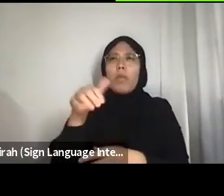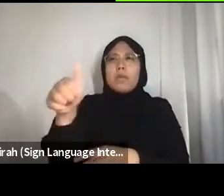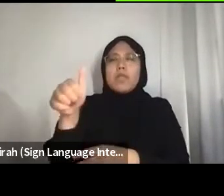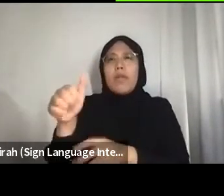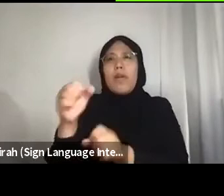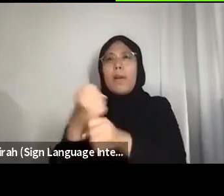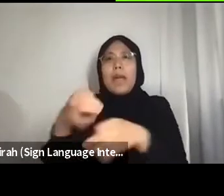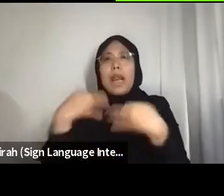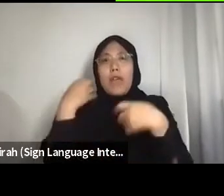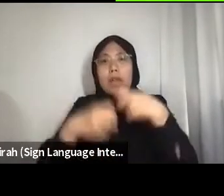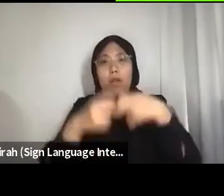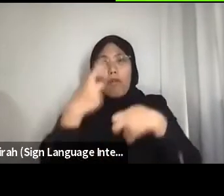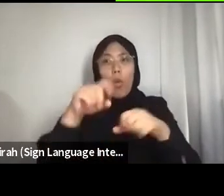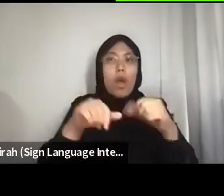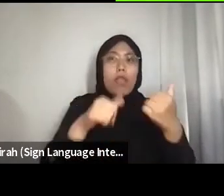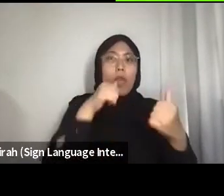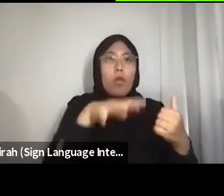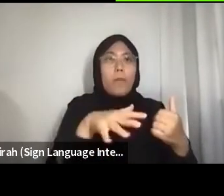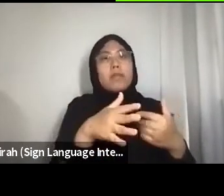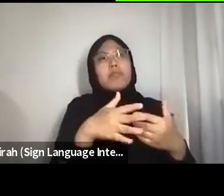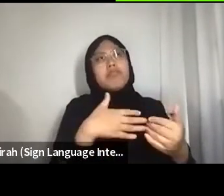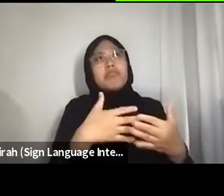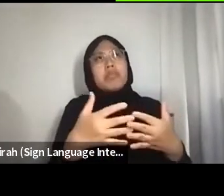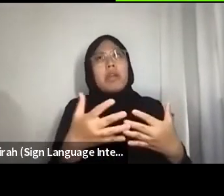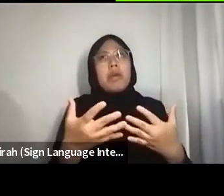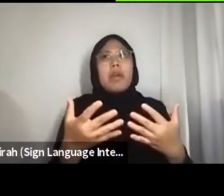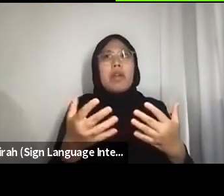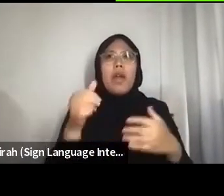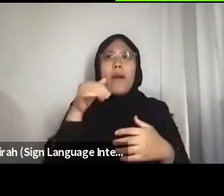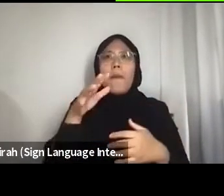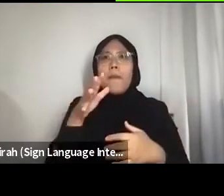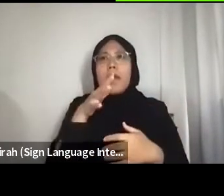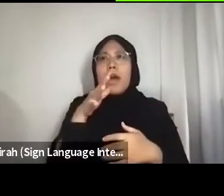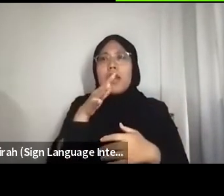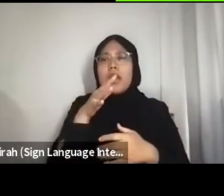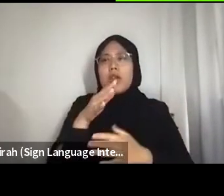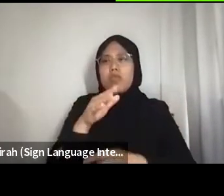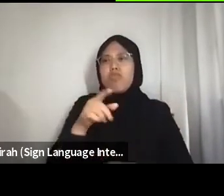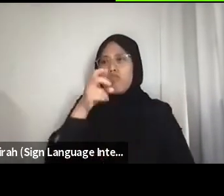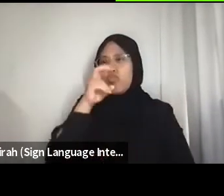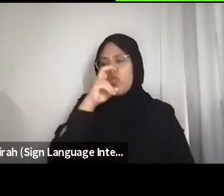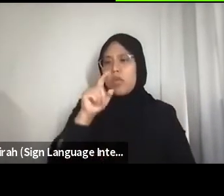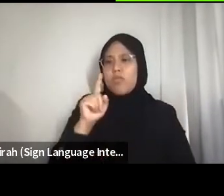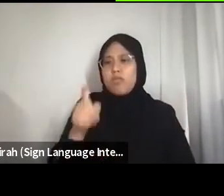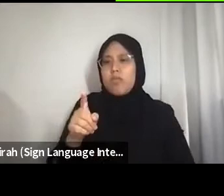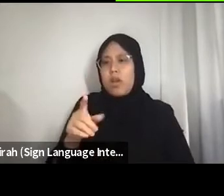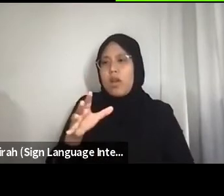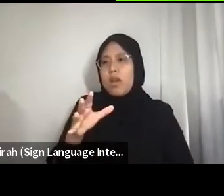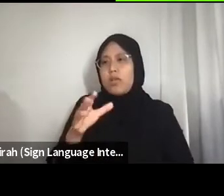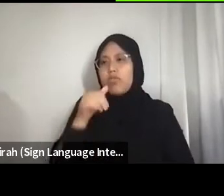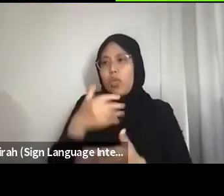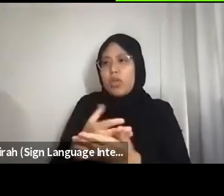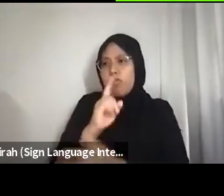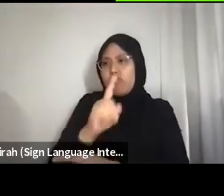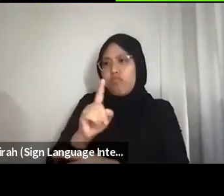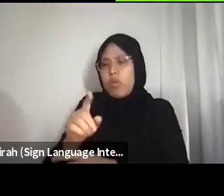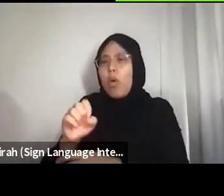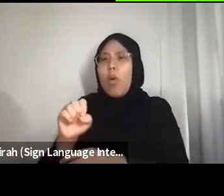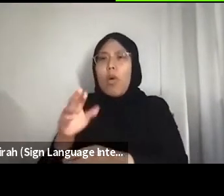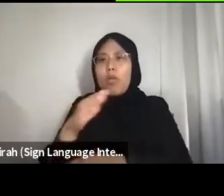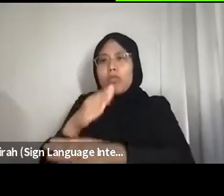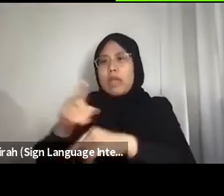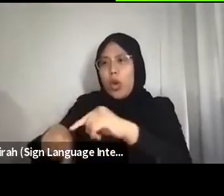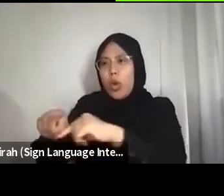Whether it is a mother’s restrictions on their daughters or women’s social pressure to achieve, from other women.